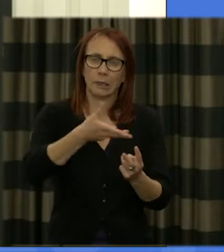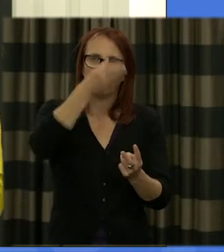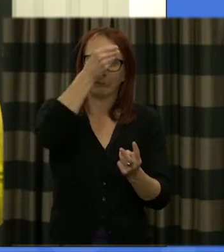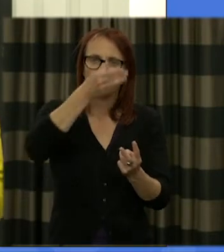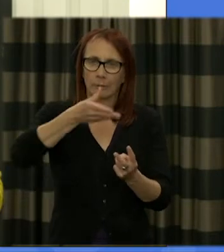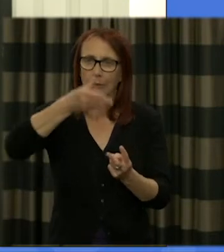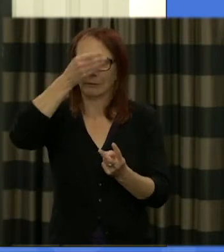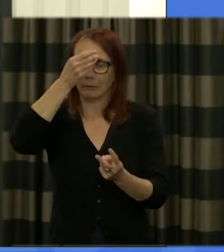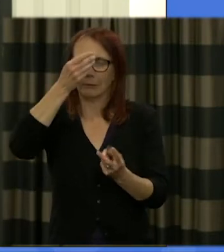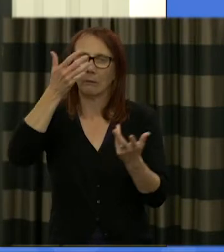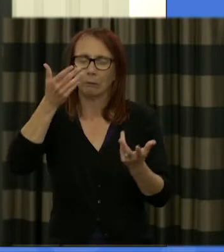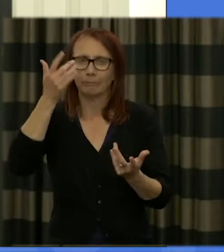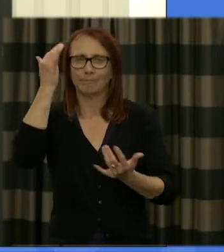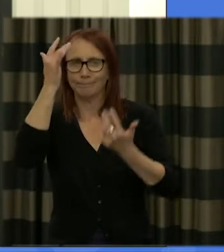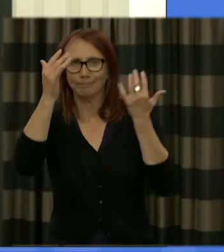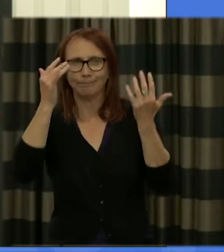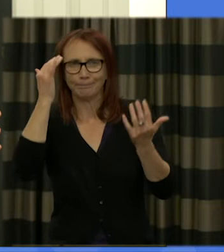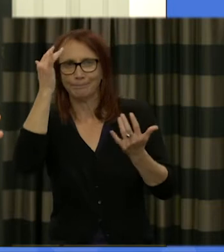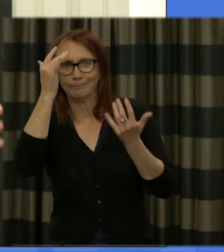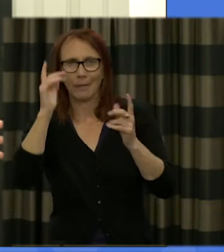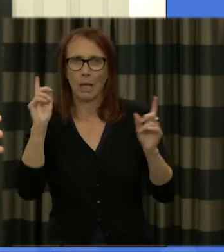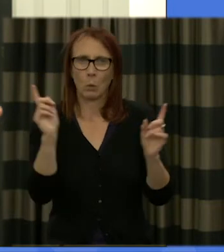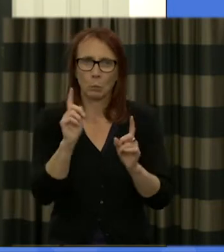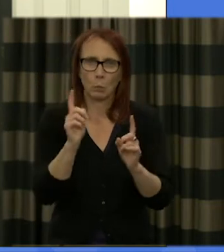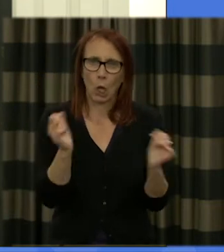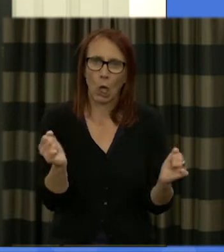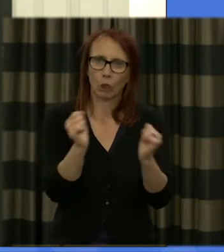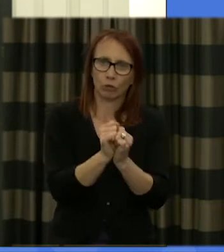politicians and and to look at where the points of agreement and disagreement are